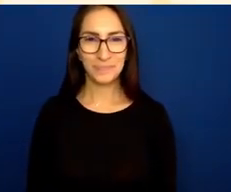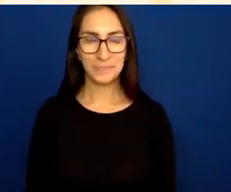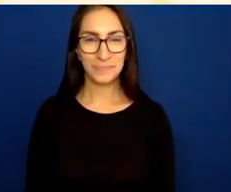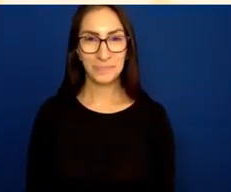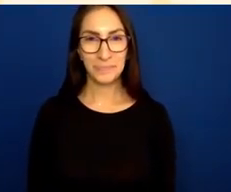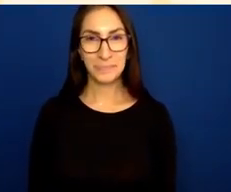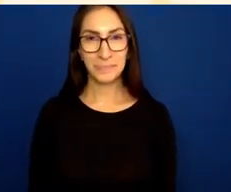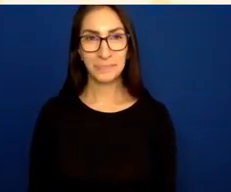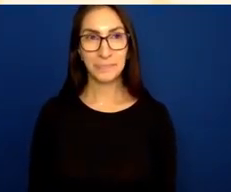Paint a picture.